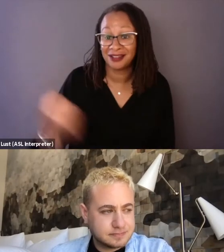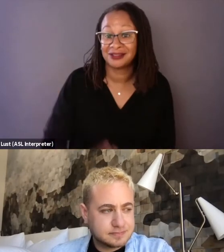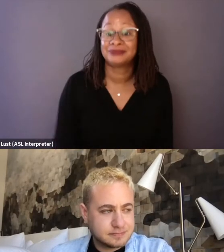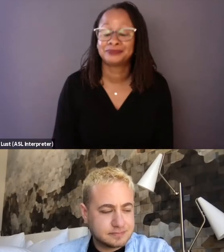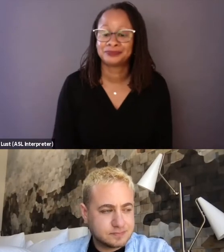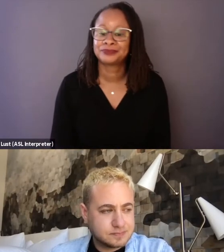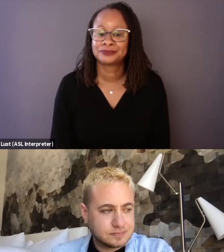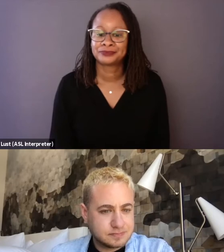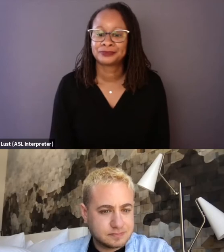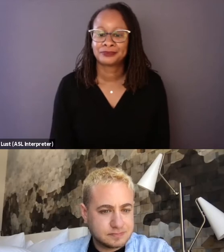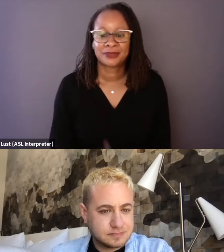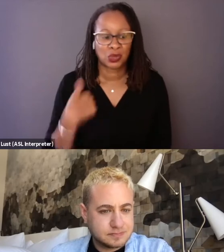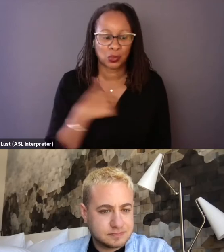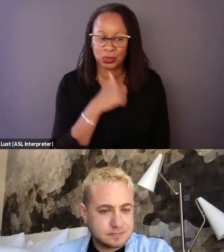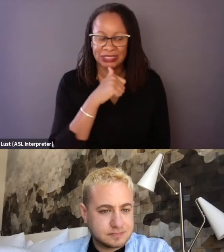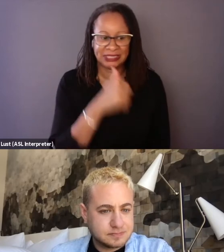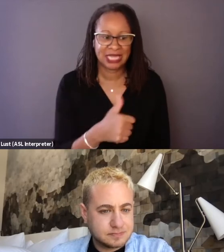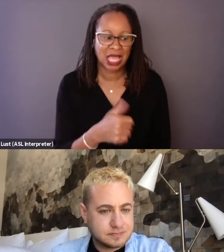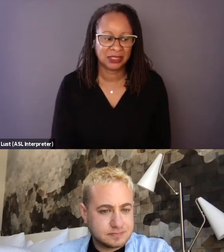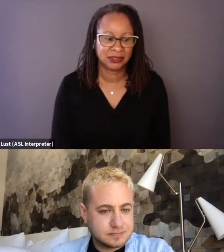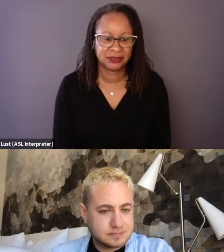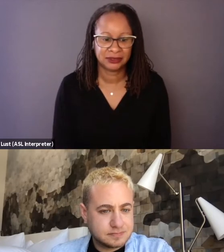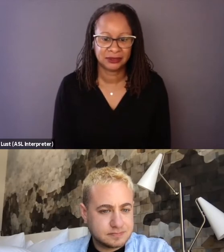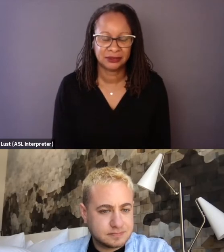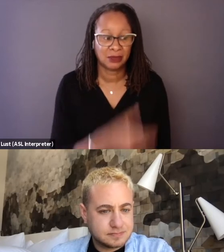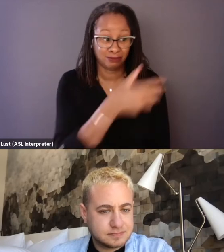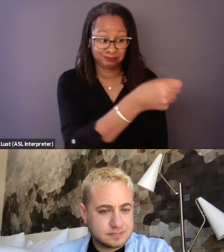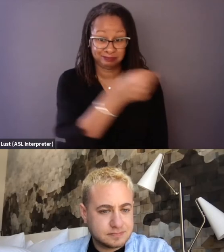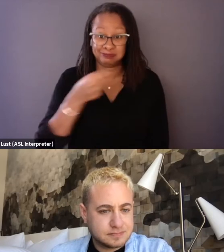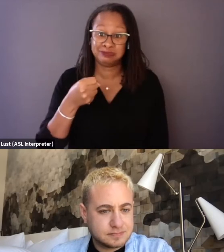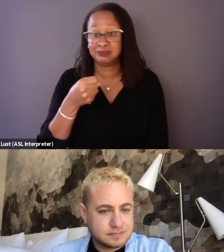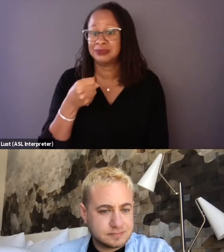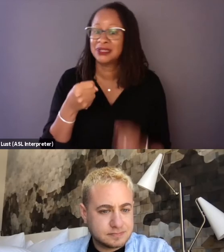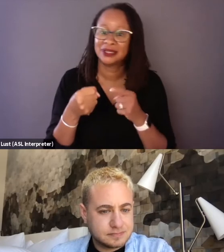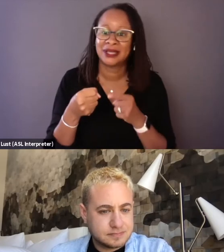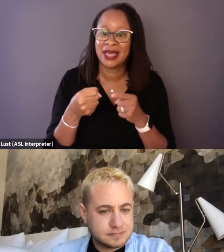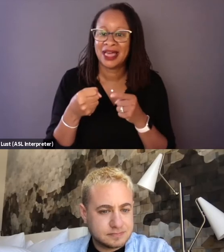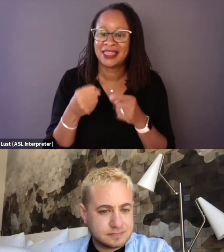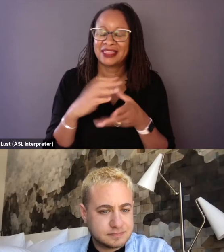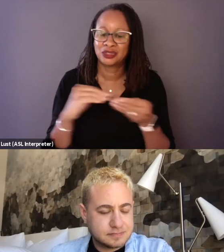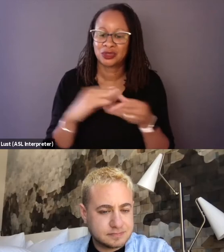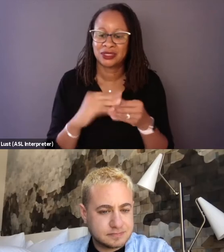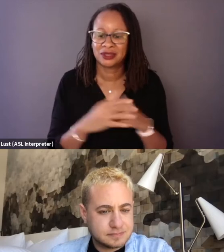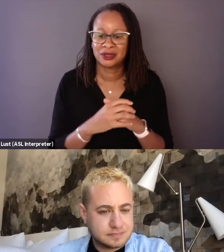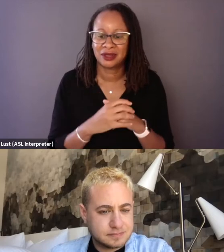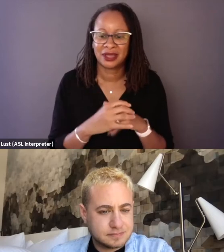And we did not pull this story out because the kid or the family were sort of too sensitive.